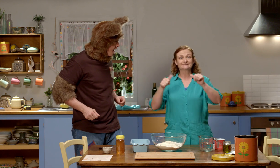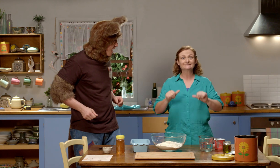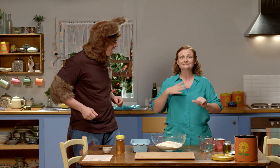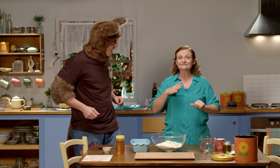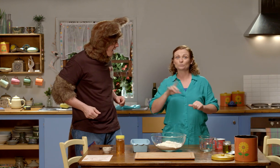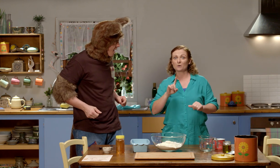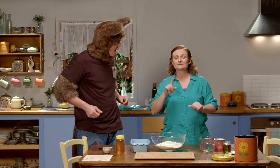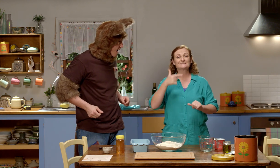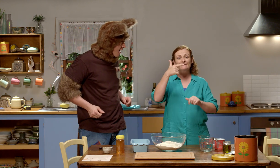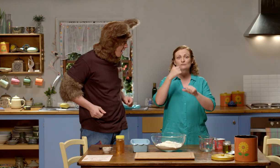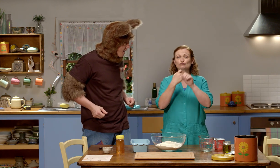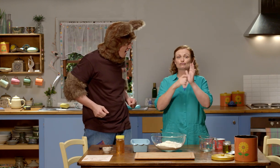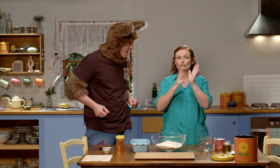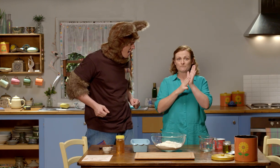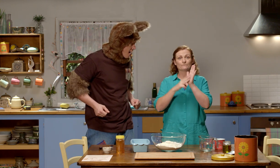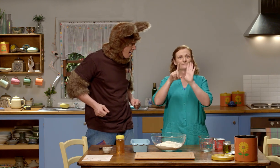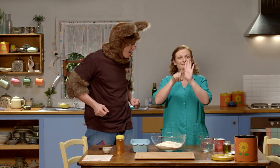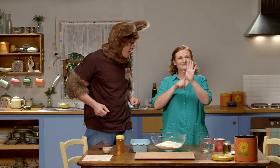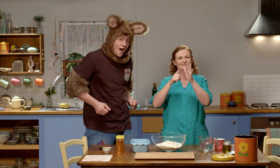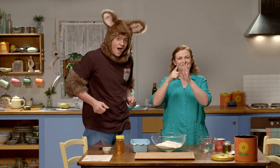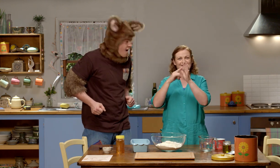Now we need to add seven grams of yeast.